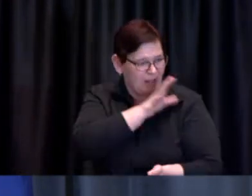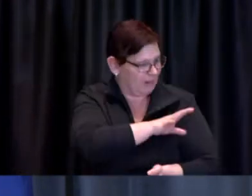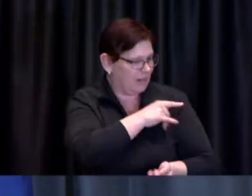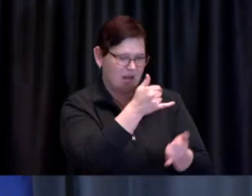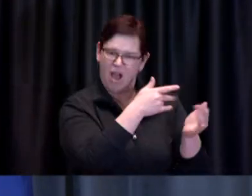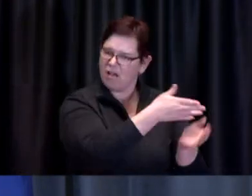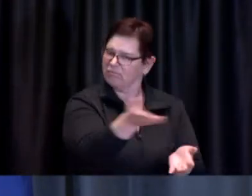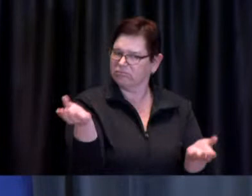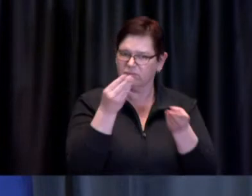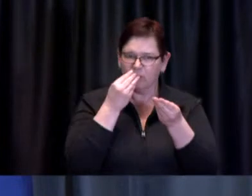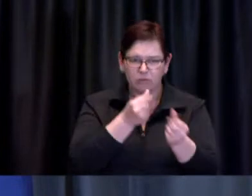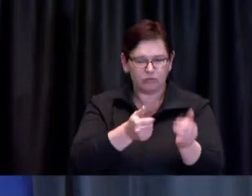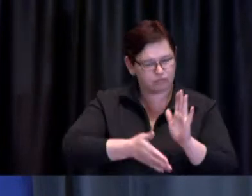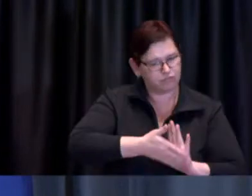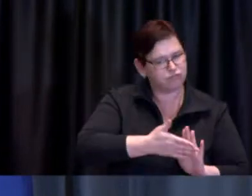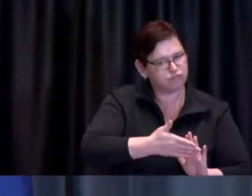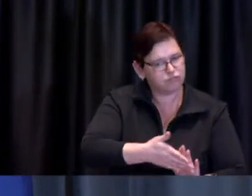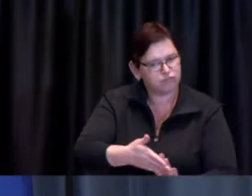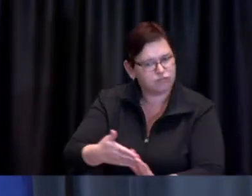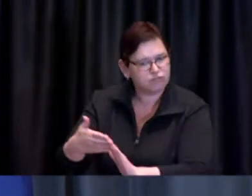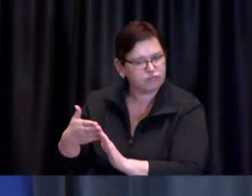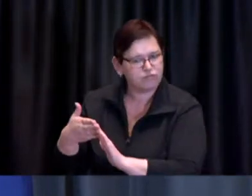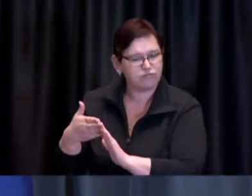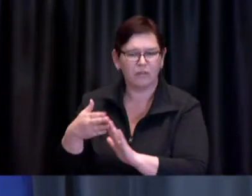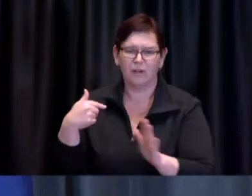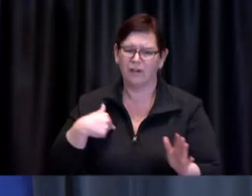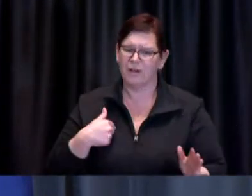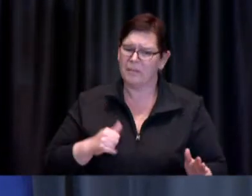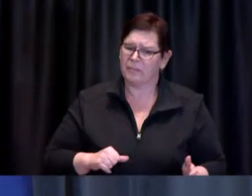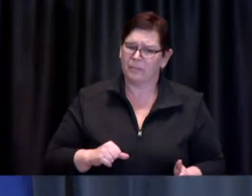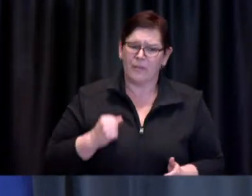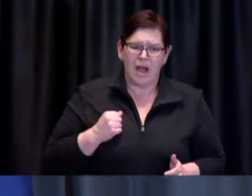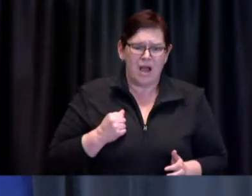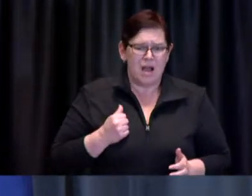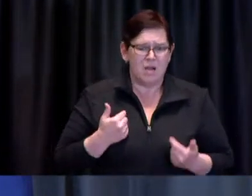I am so proud and appreciative of our extraordinary teams,